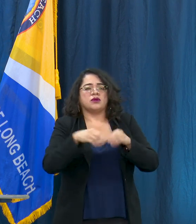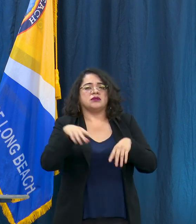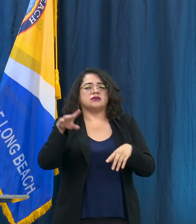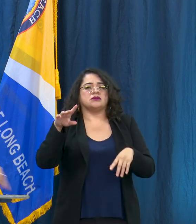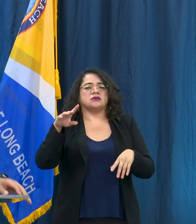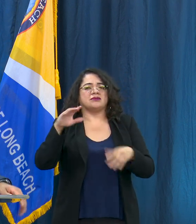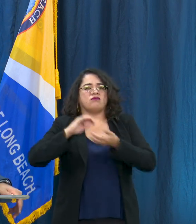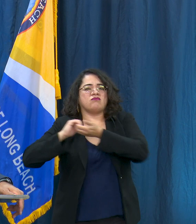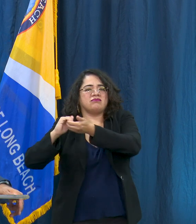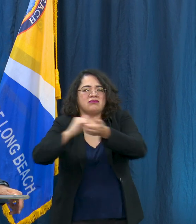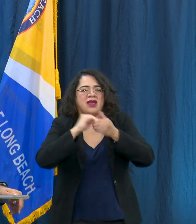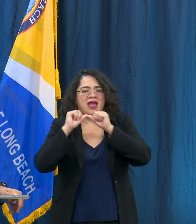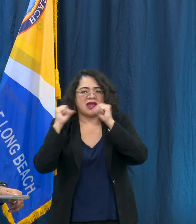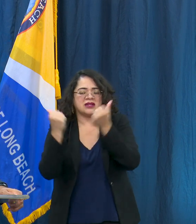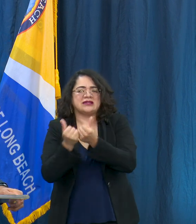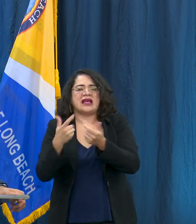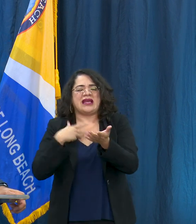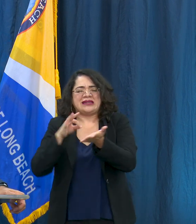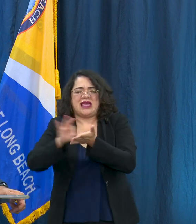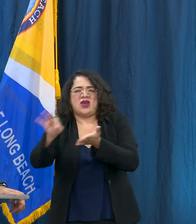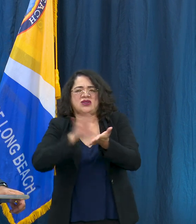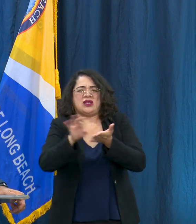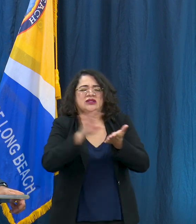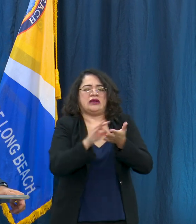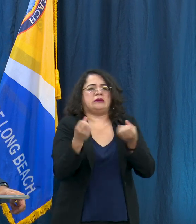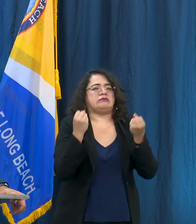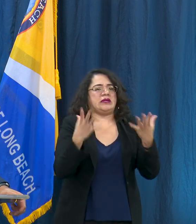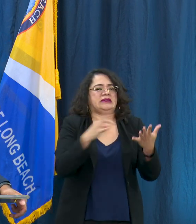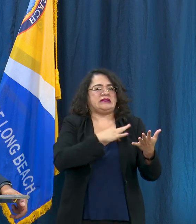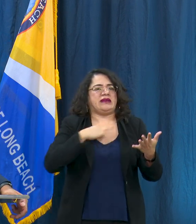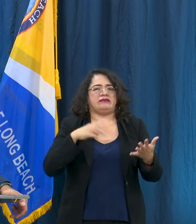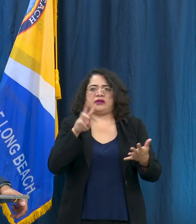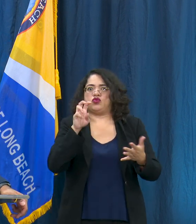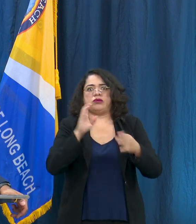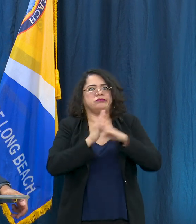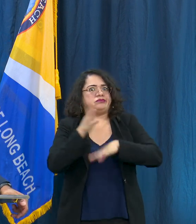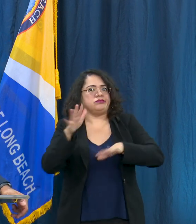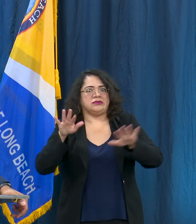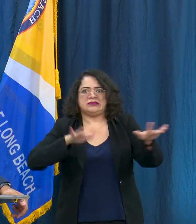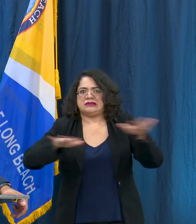these counts and they happen once a year. This year, our point in time count for